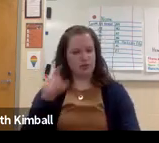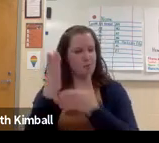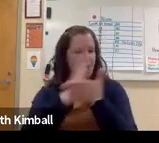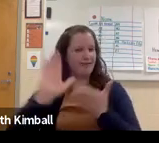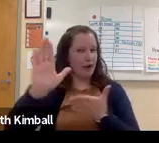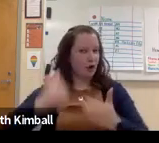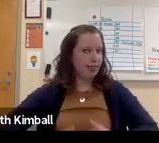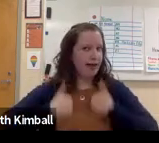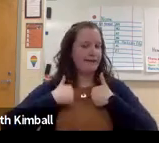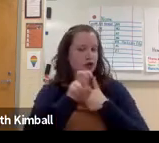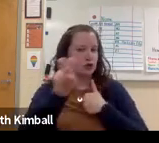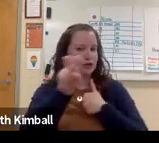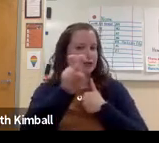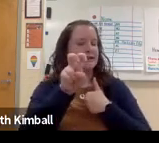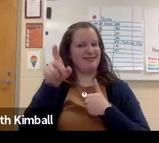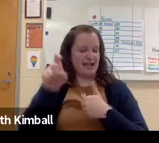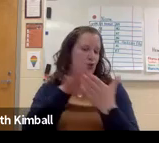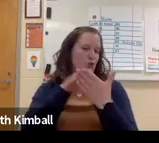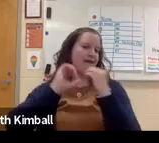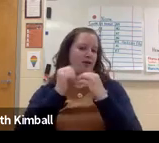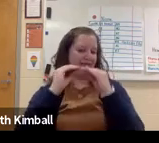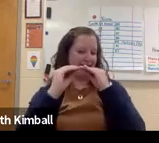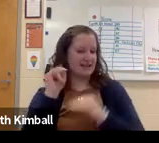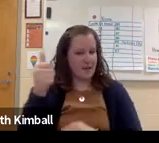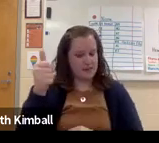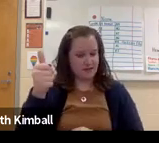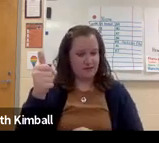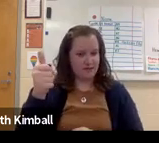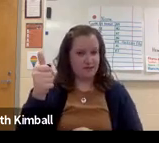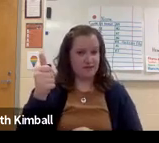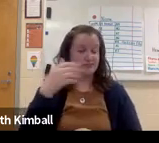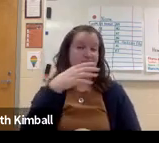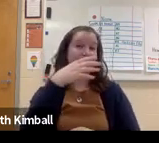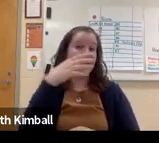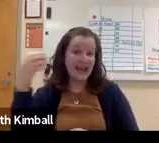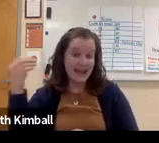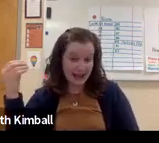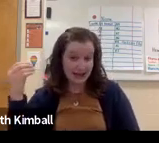But I would never give them the answer, because I think that that's a skill that's important for them, as they develop and they go along